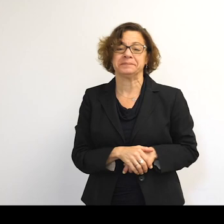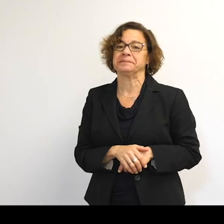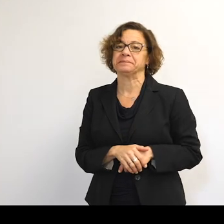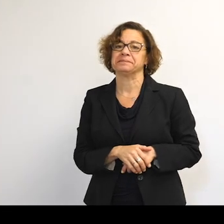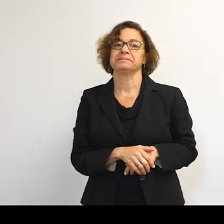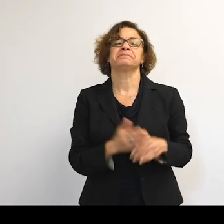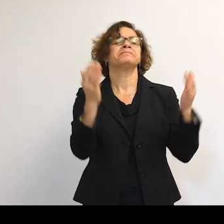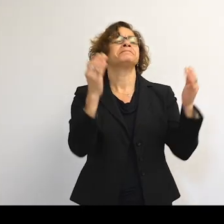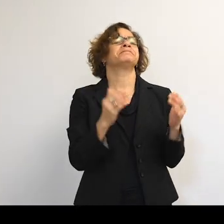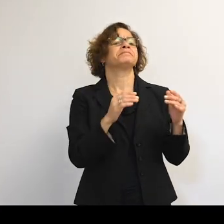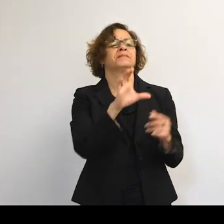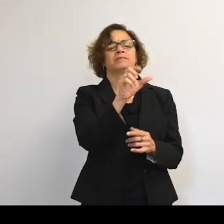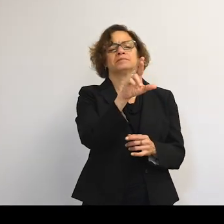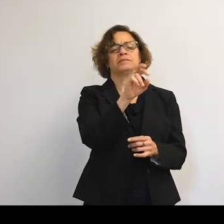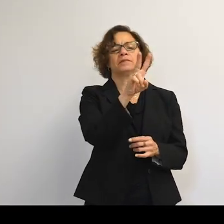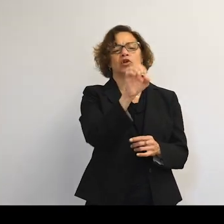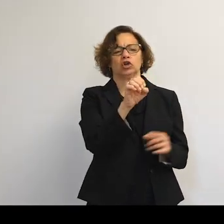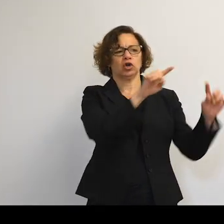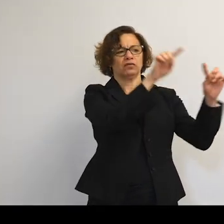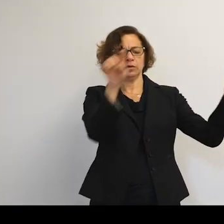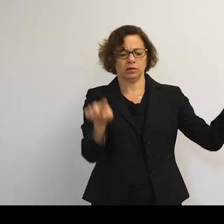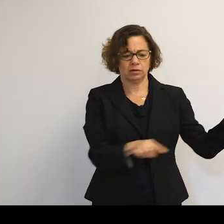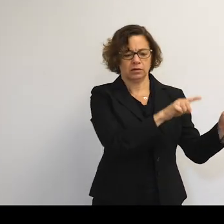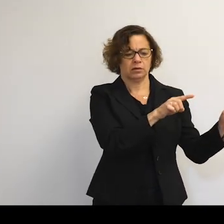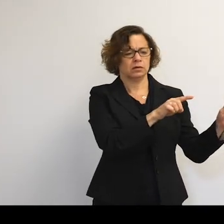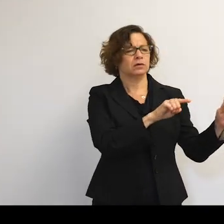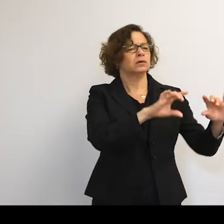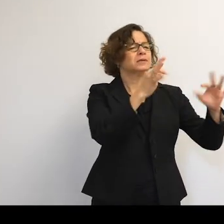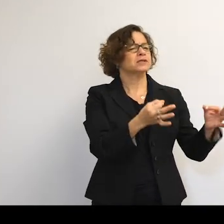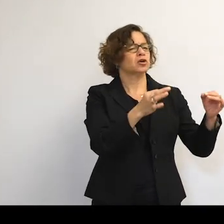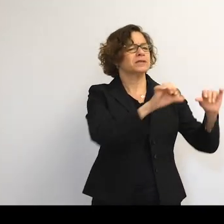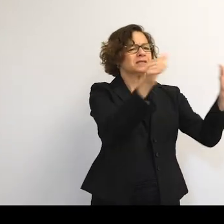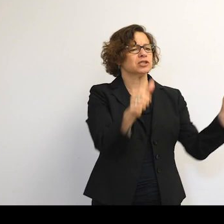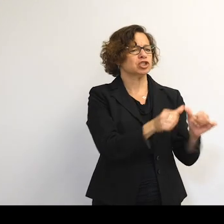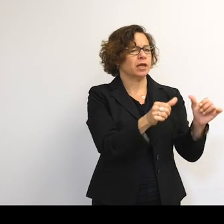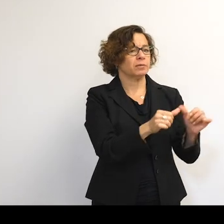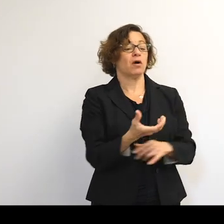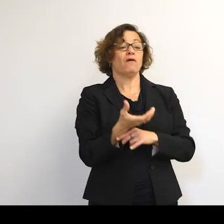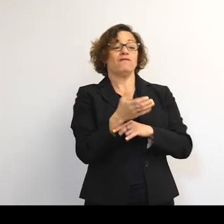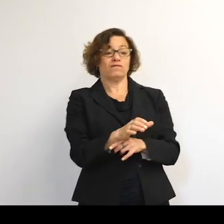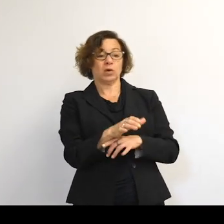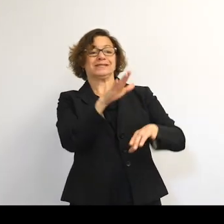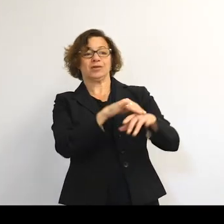What makes the curve-- the curve is? What determines the shape? Are the forces acting upon that object?